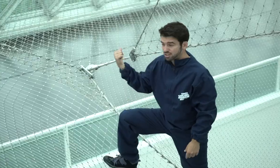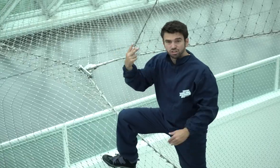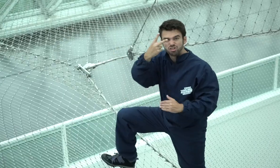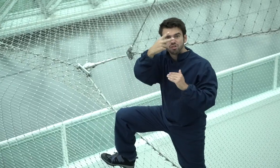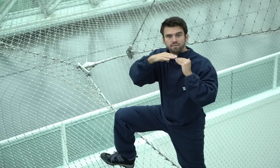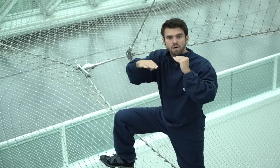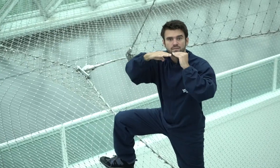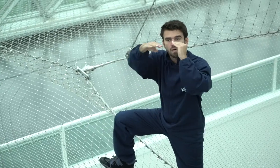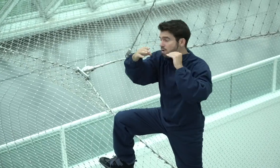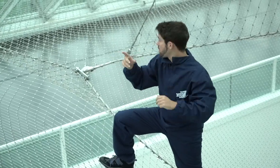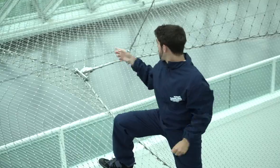It has two floors.